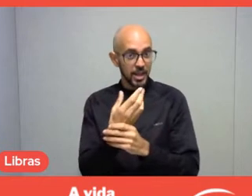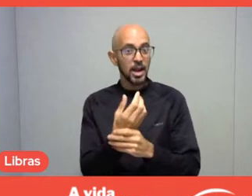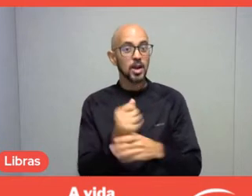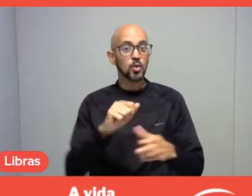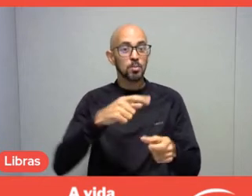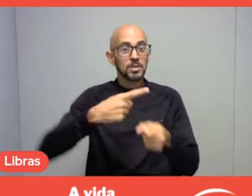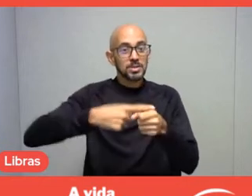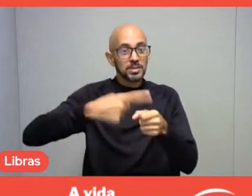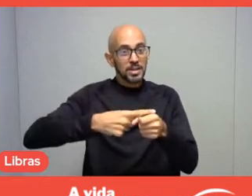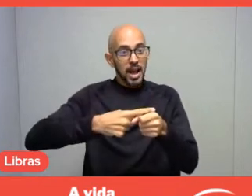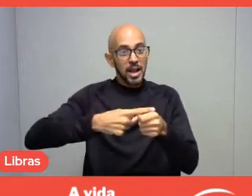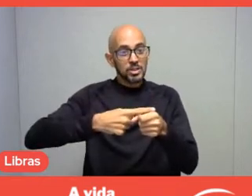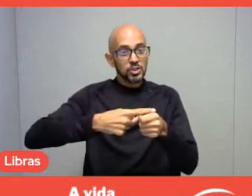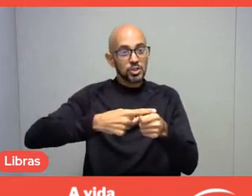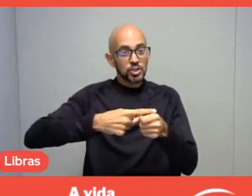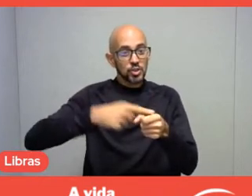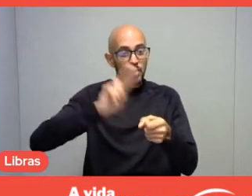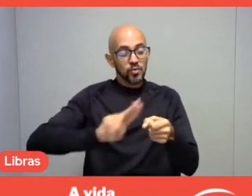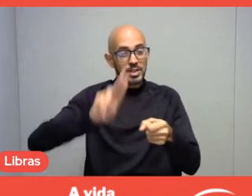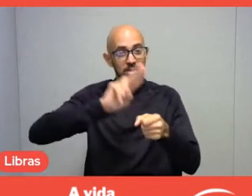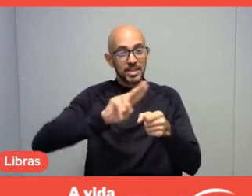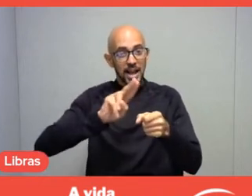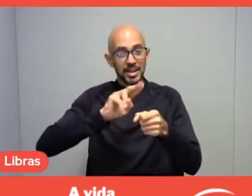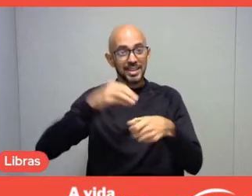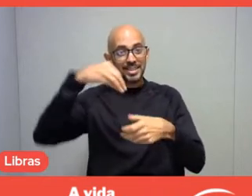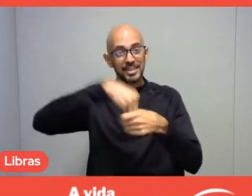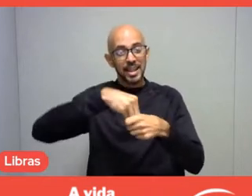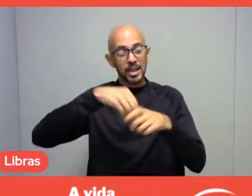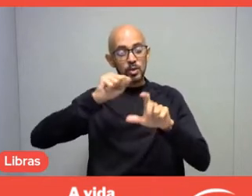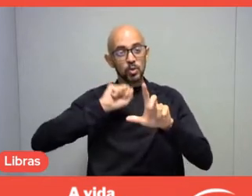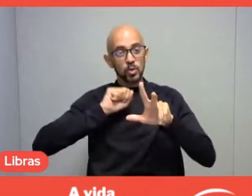because there are elements linked to leisure, physical activity,